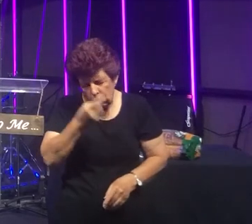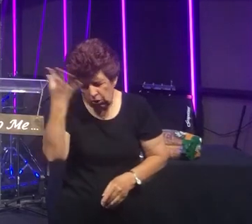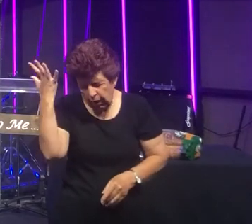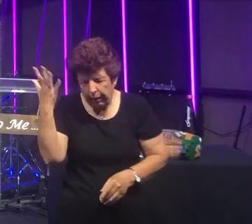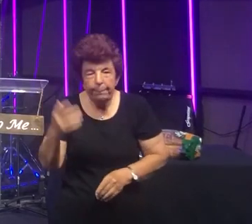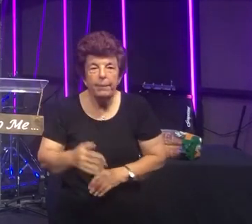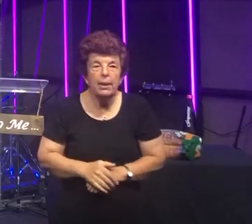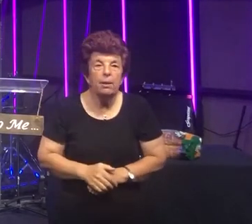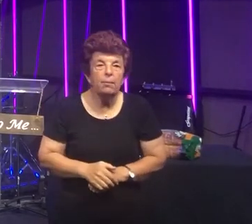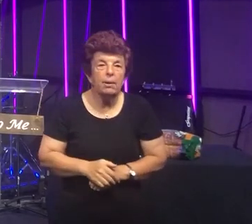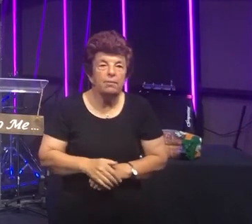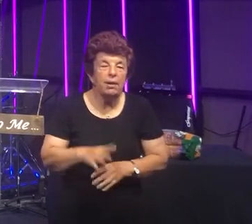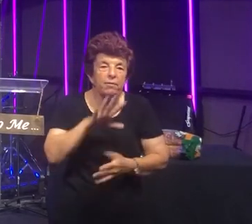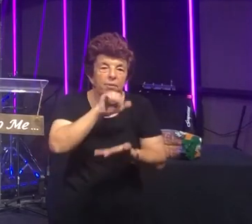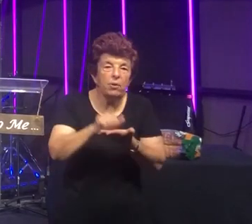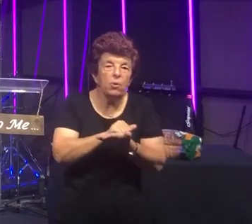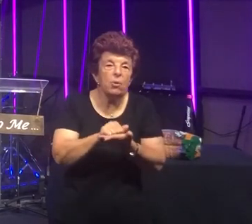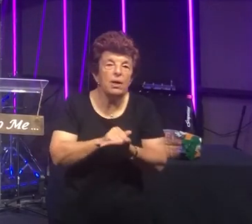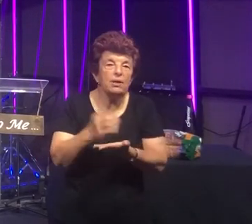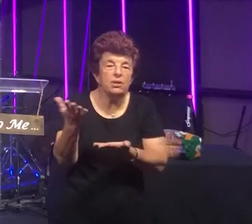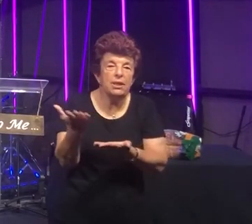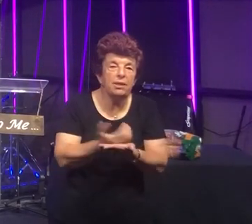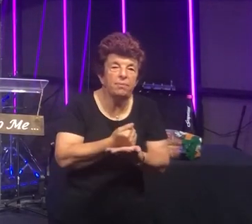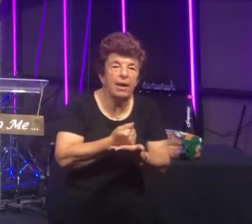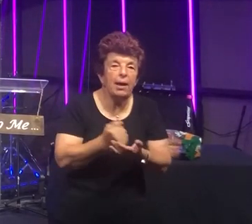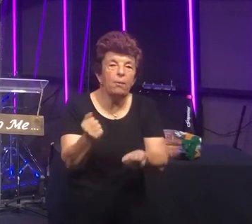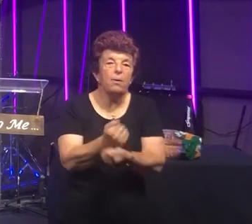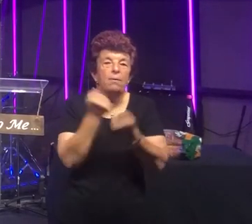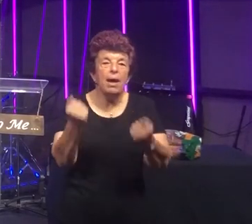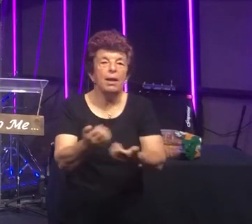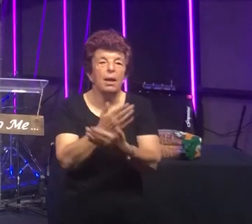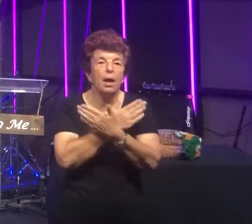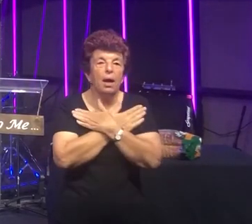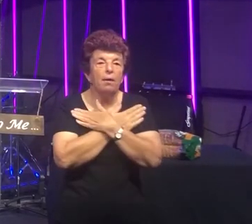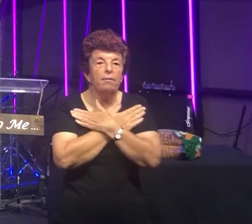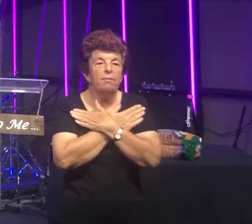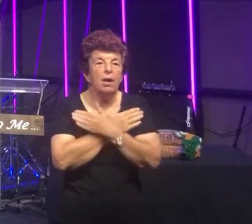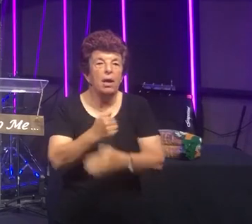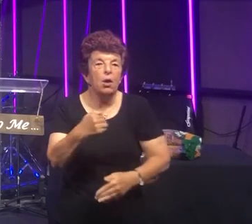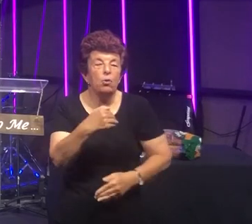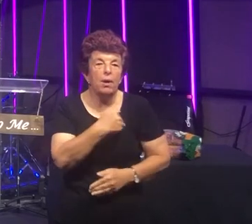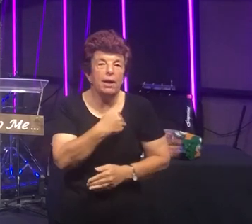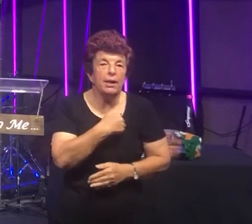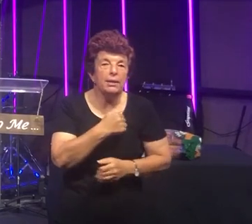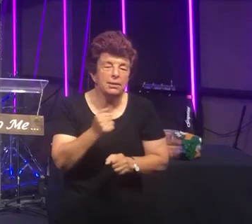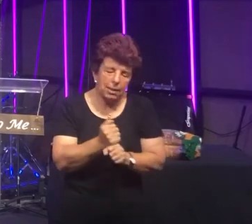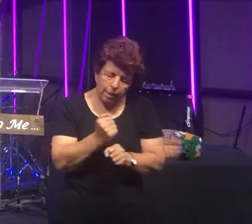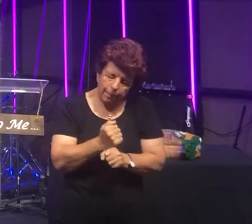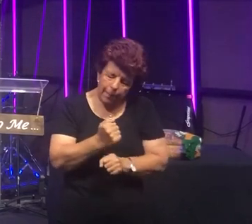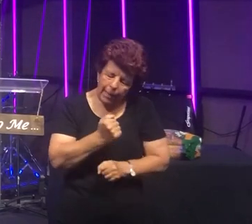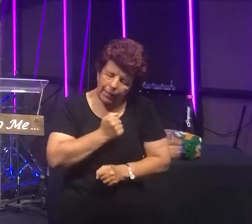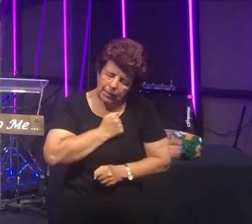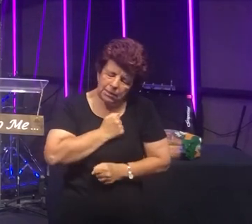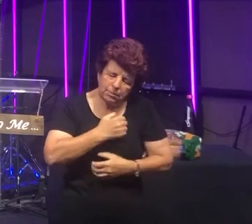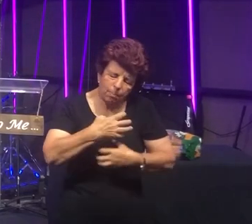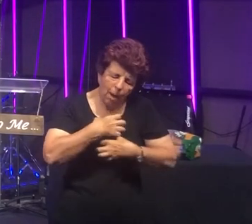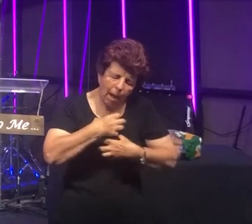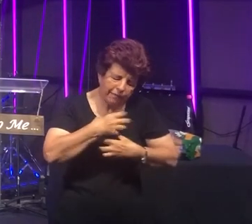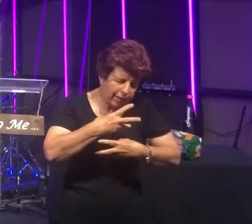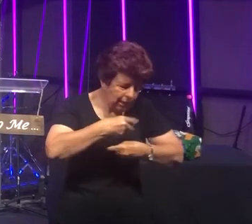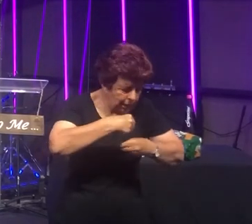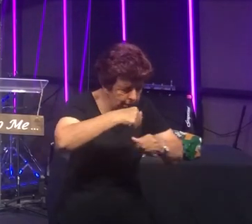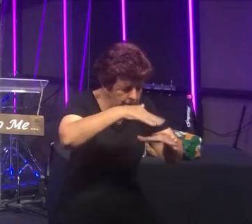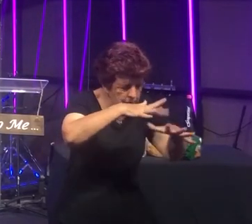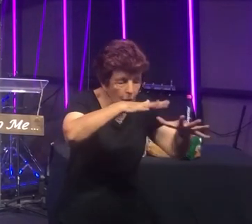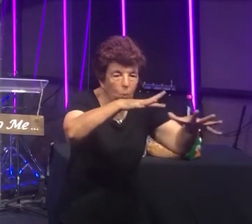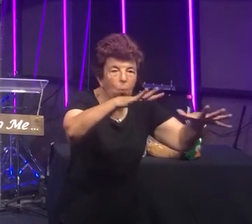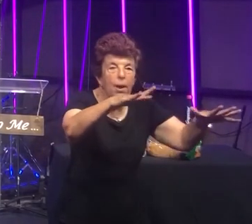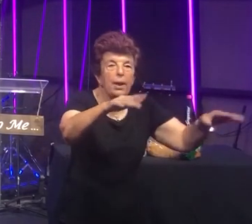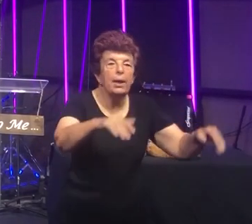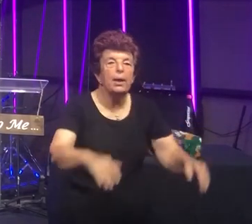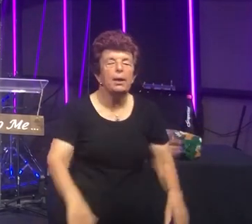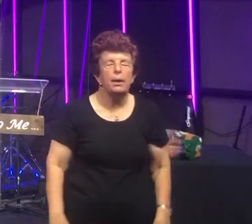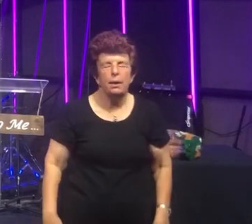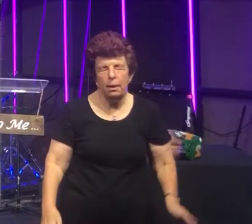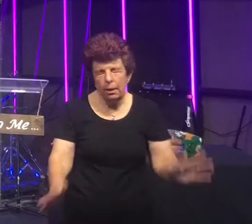Forgiveness security power and love Grace that blows all fear away